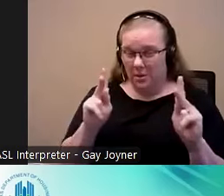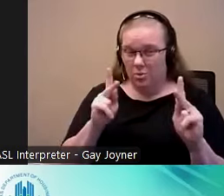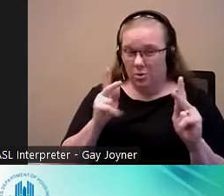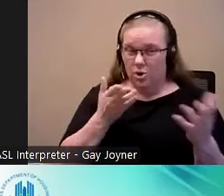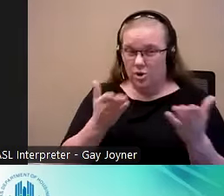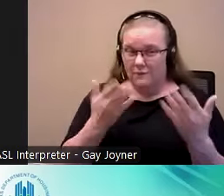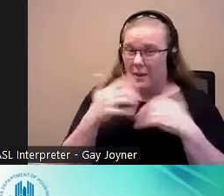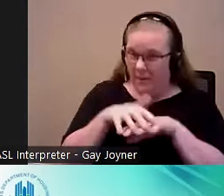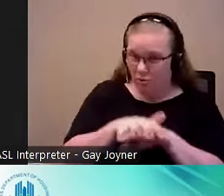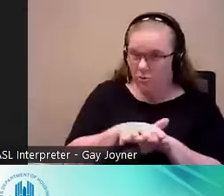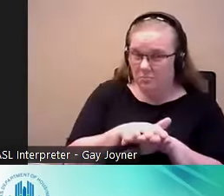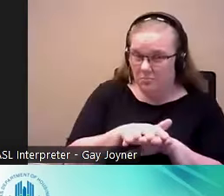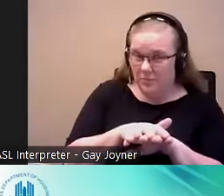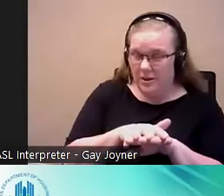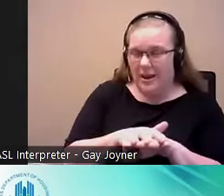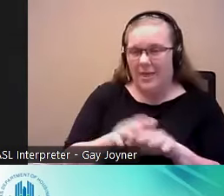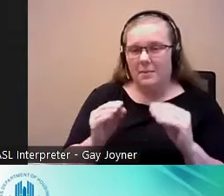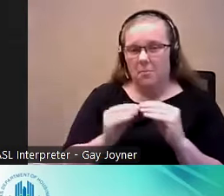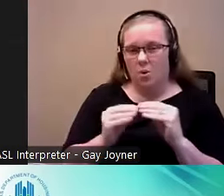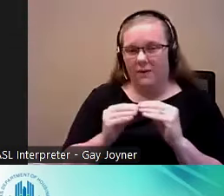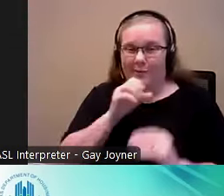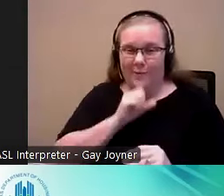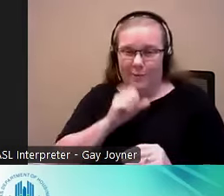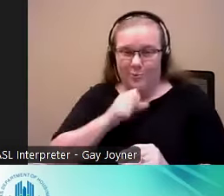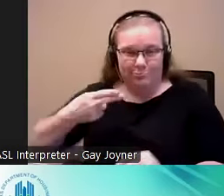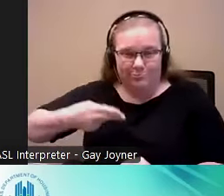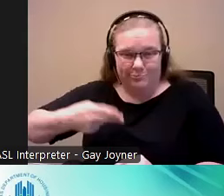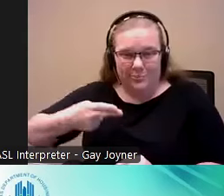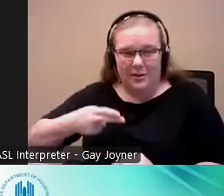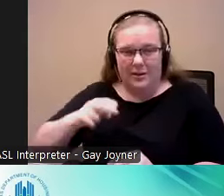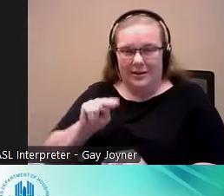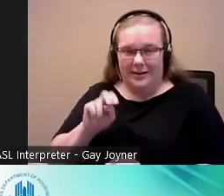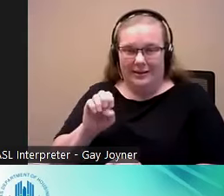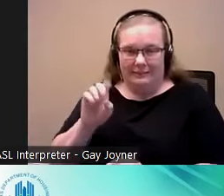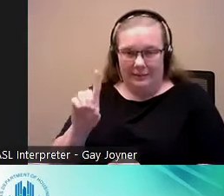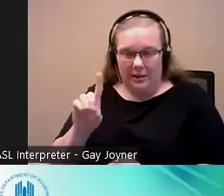By the more sort of legacy program NED which stands for nonelderly disabled